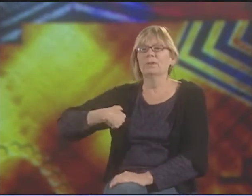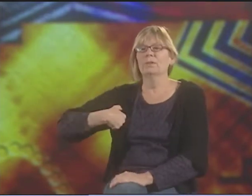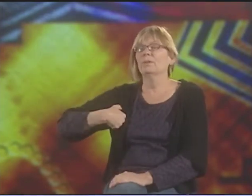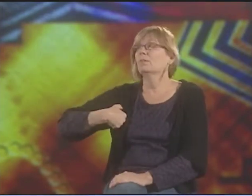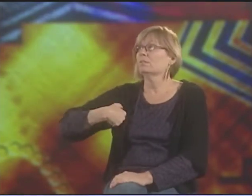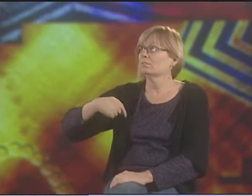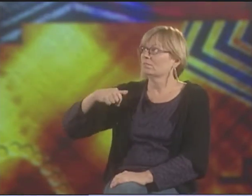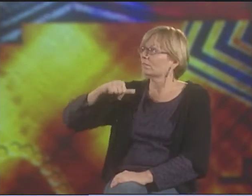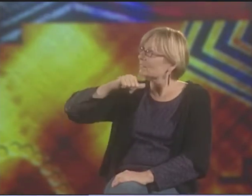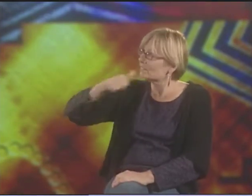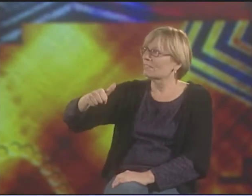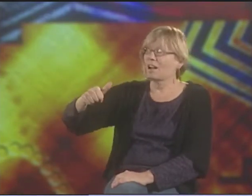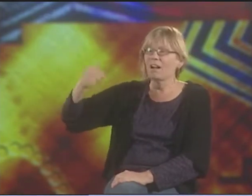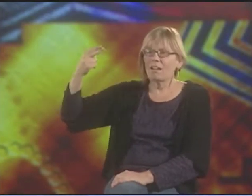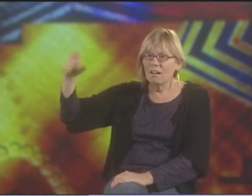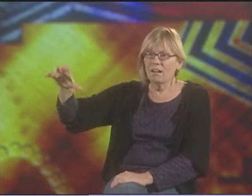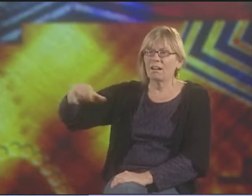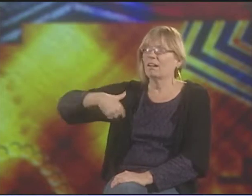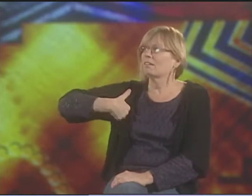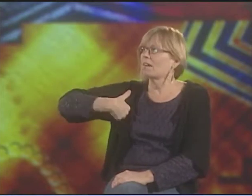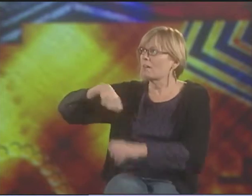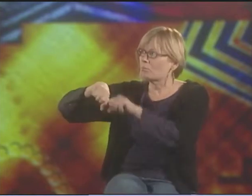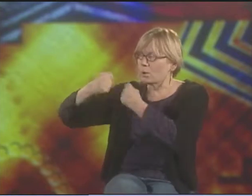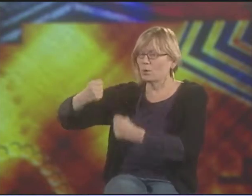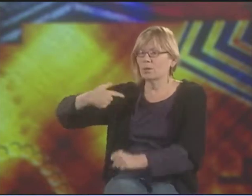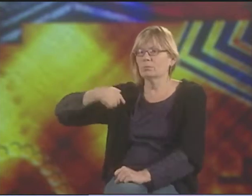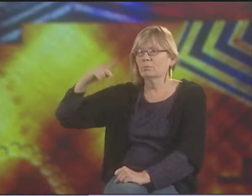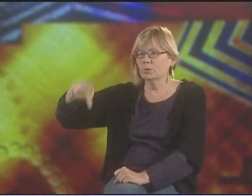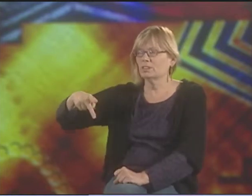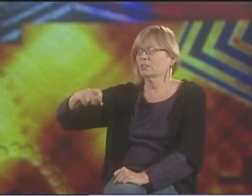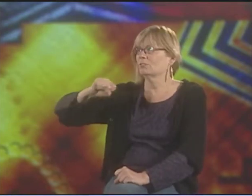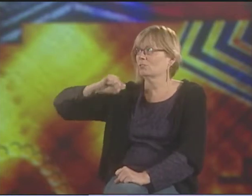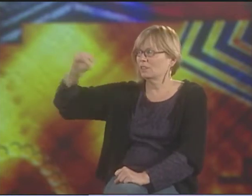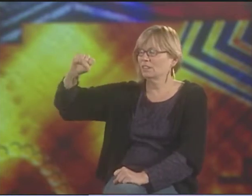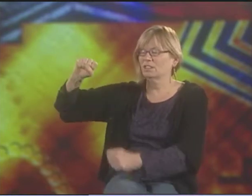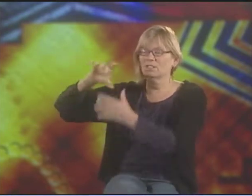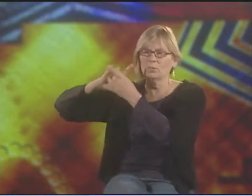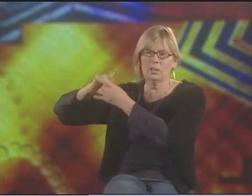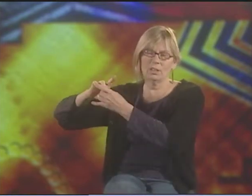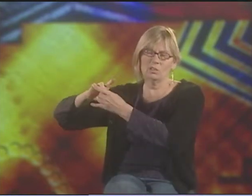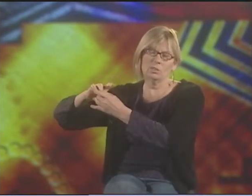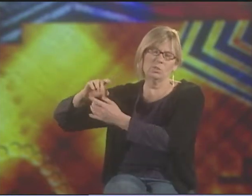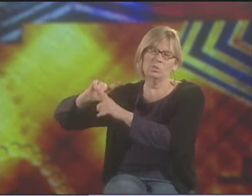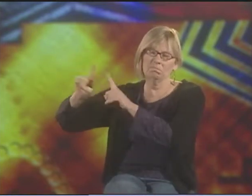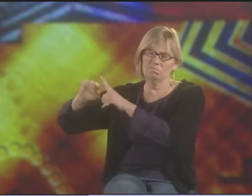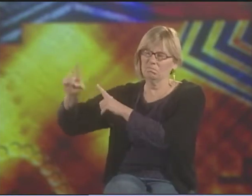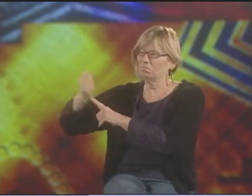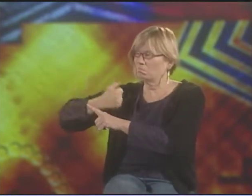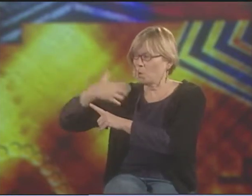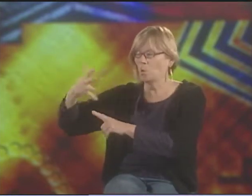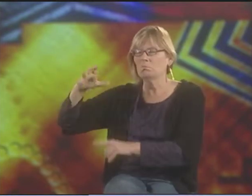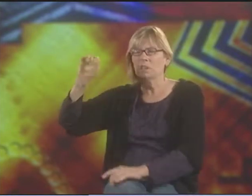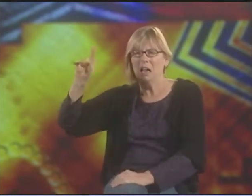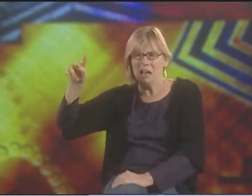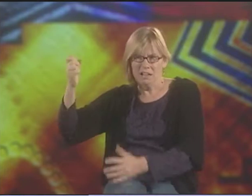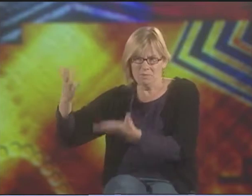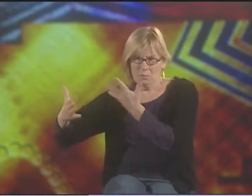SOMETIMES IN RESISTANCE POETRY, IT'S SHOWING WHAT THE VIEW IS THAT OTHER PEOPLE HAVE OF US AND HOW THAT RELATIONSHIP WITH THE OPPRESSOR'S